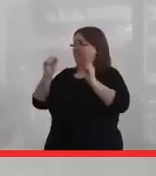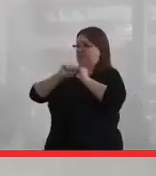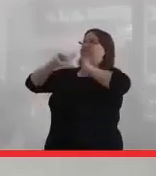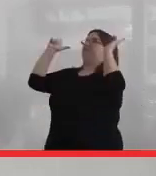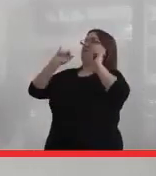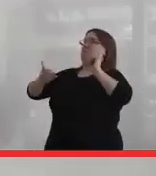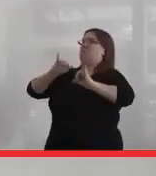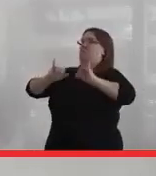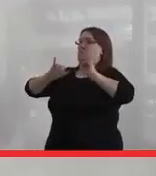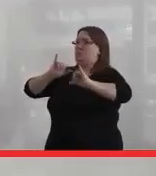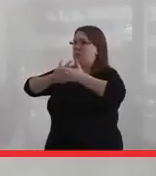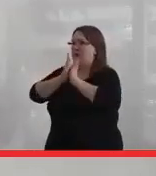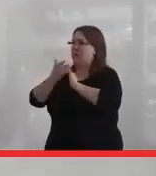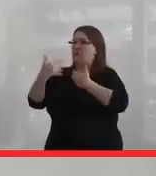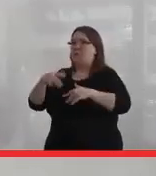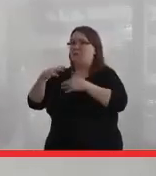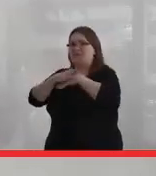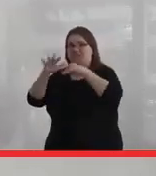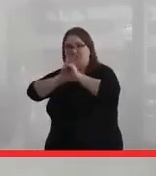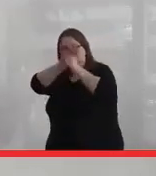I became more aware of the oppression of Indigenous people